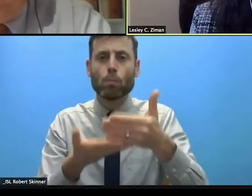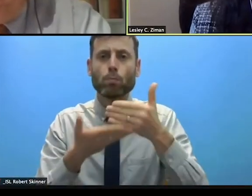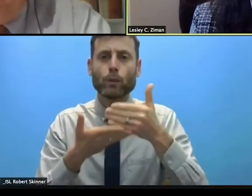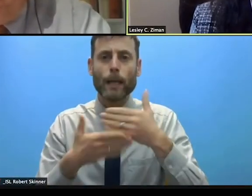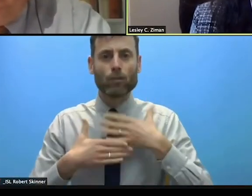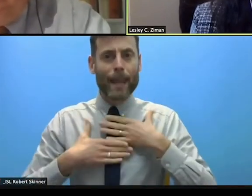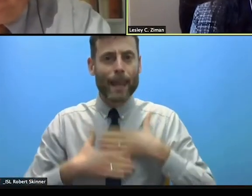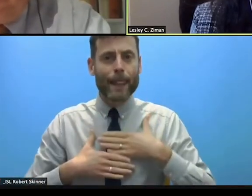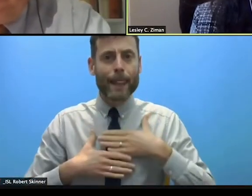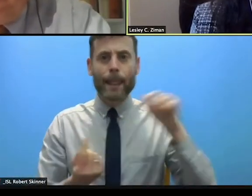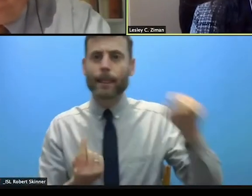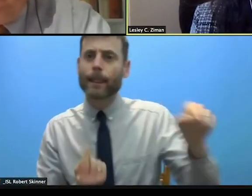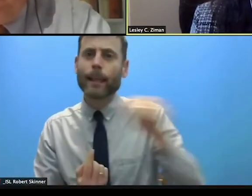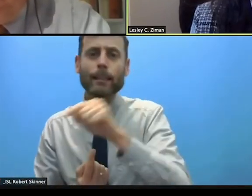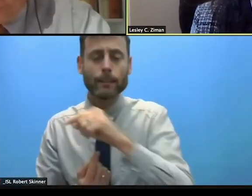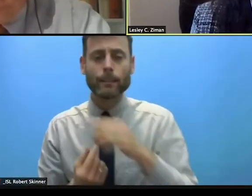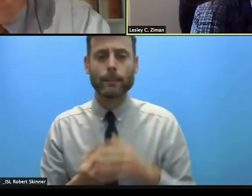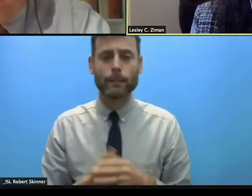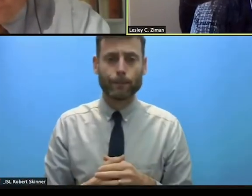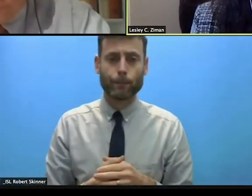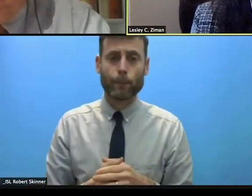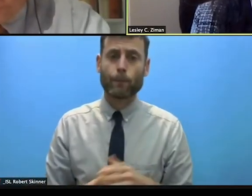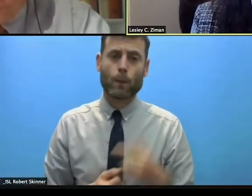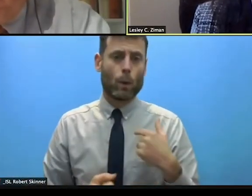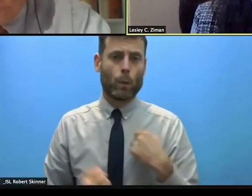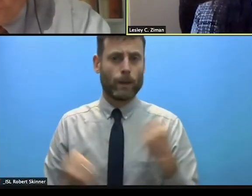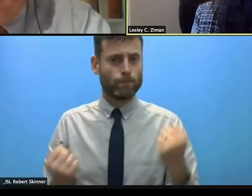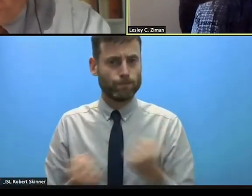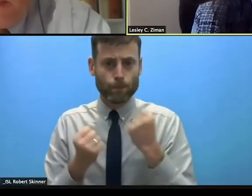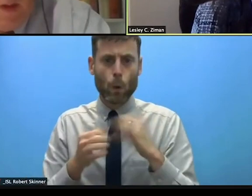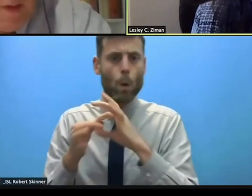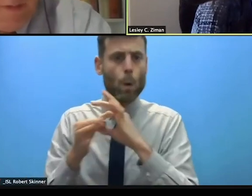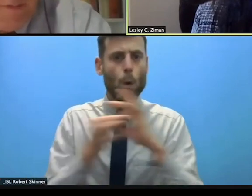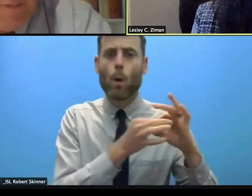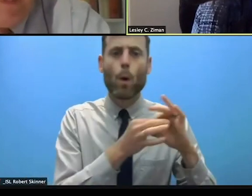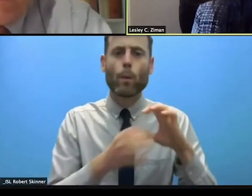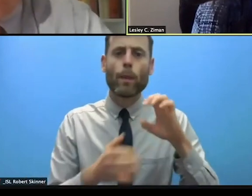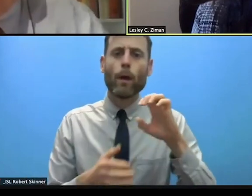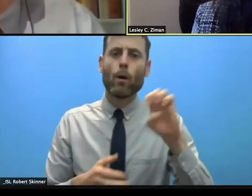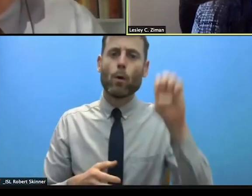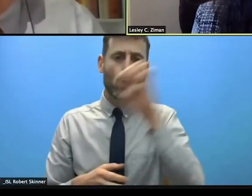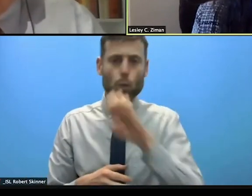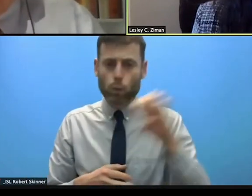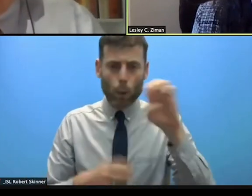for the remainder of the year is a critical approach allowing us more frequent assessments